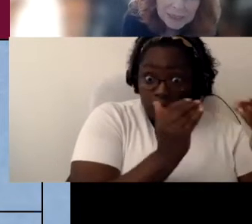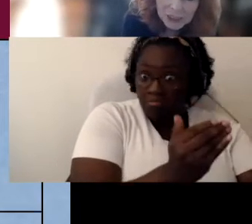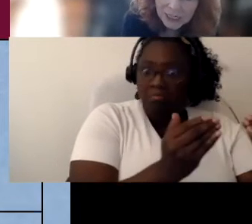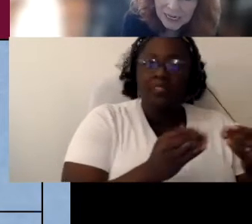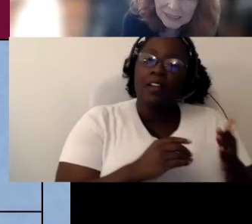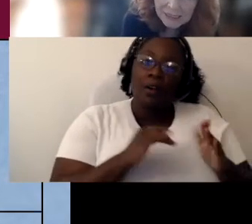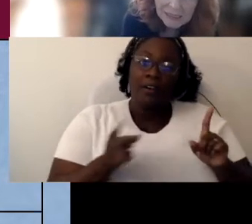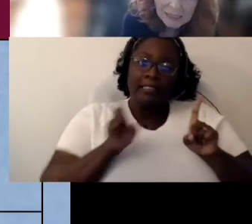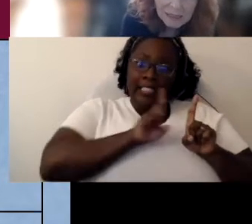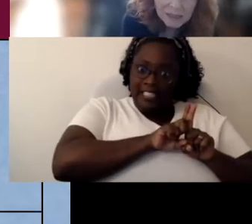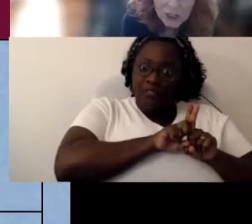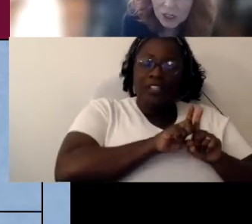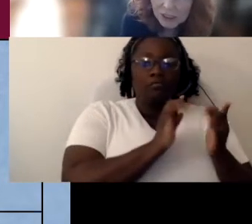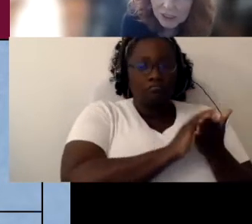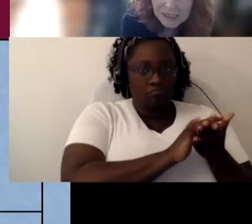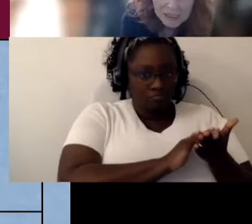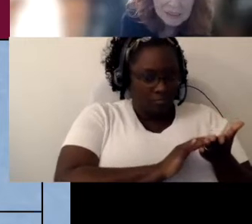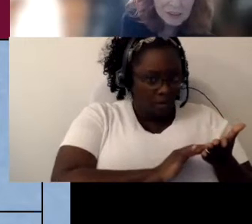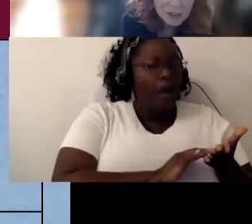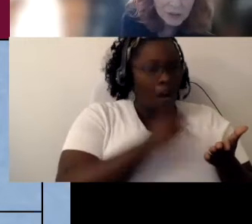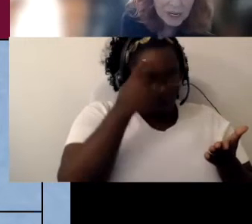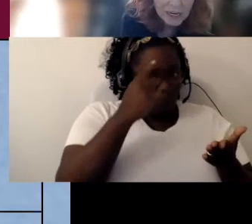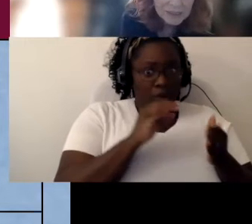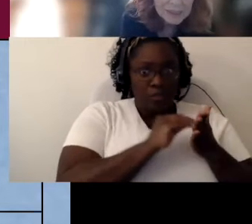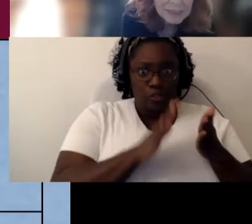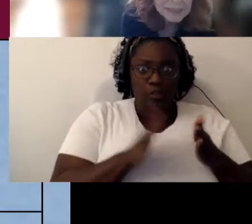Because she has the knowledge and the skills to do that